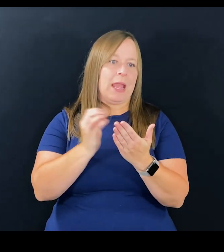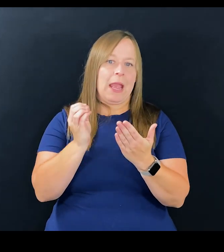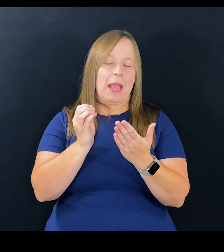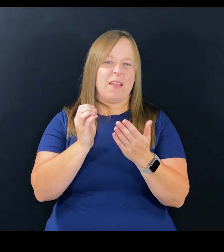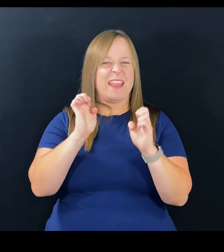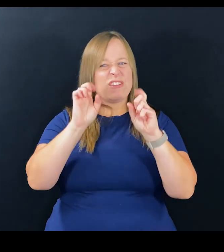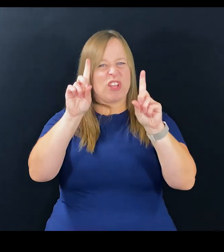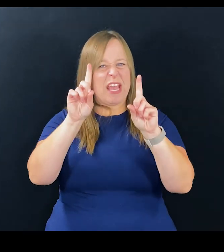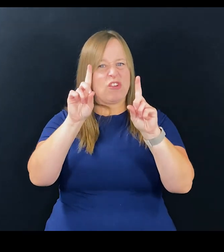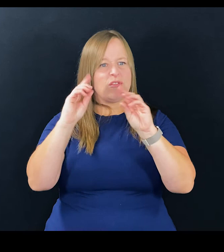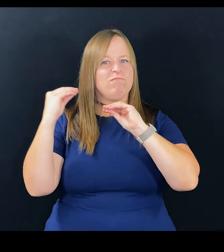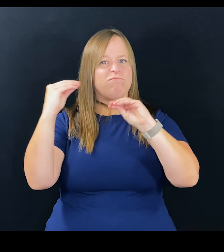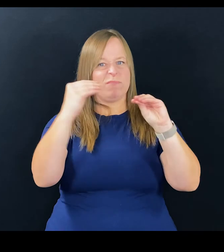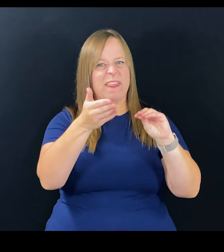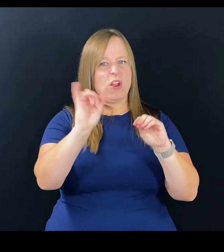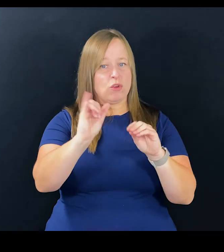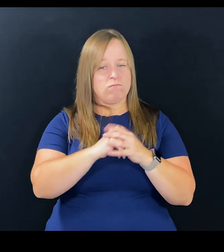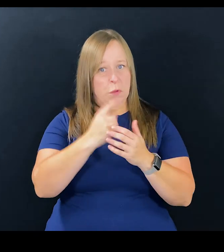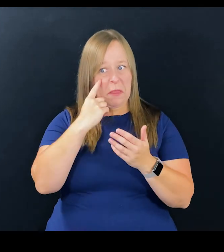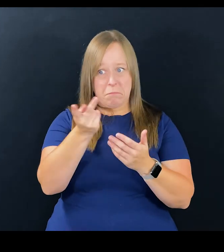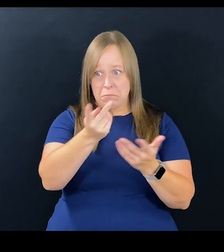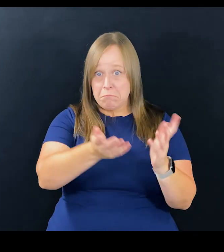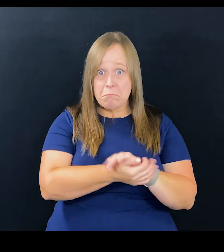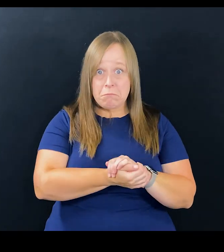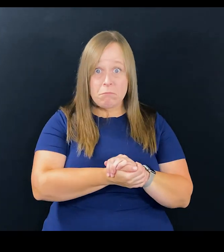and the education needs to be there as well.